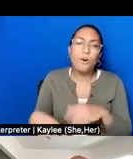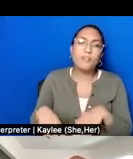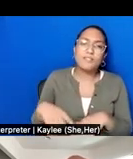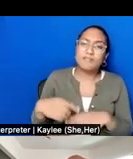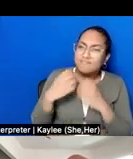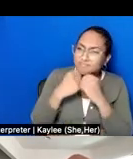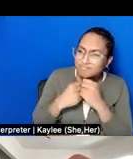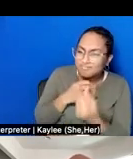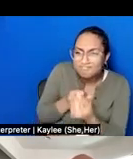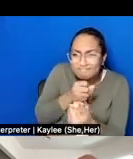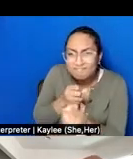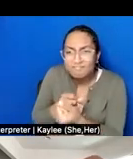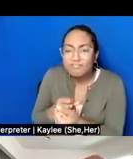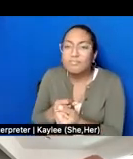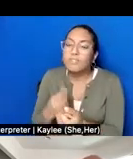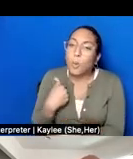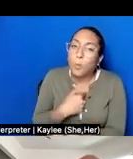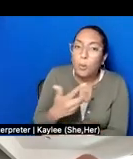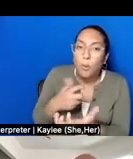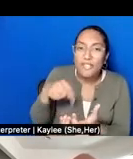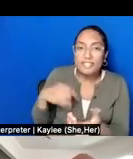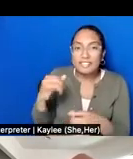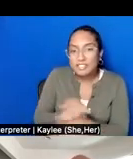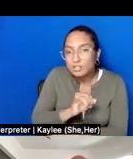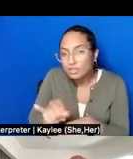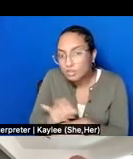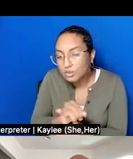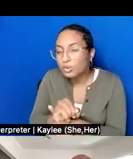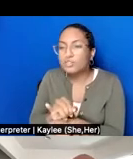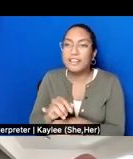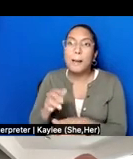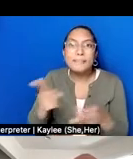to make our institution a place where they felt at home. A place where they could share,